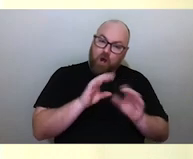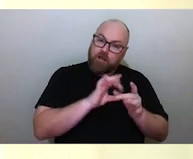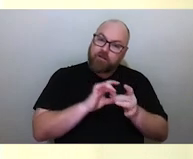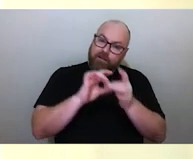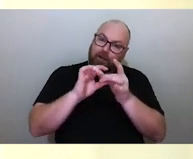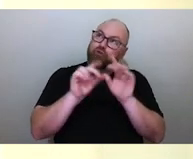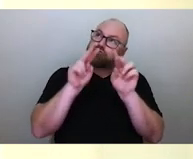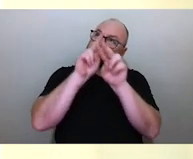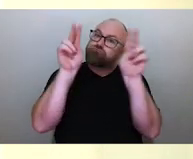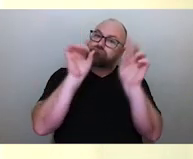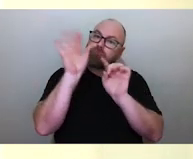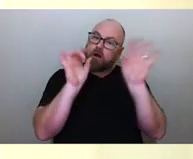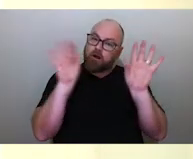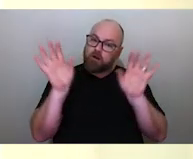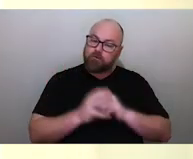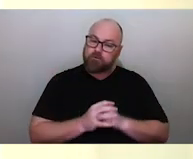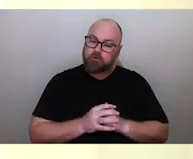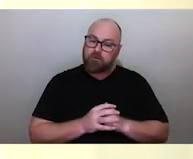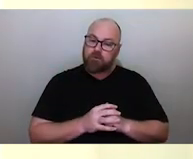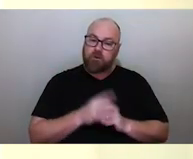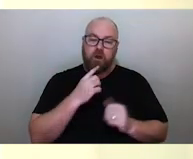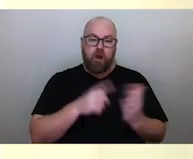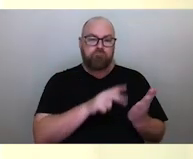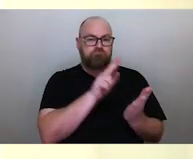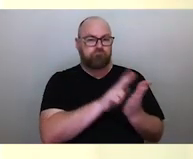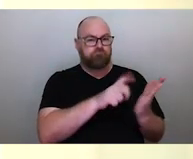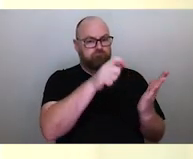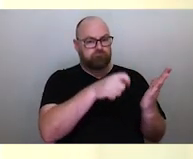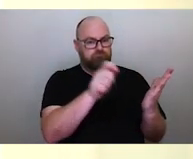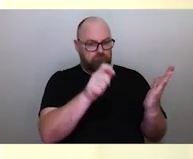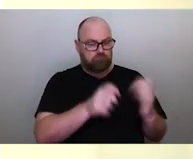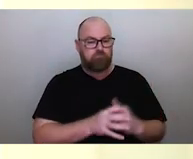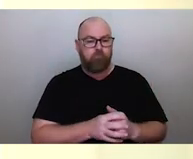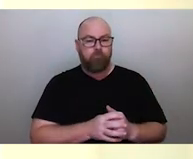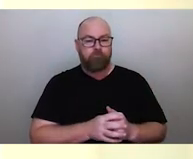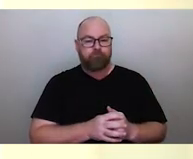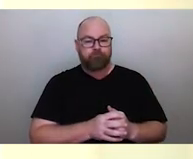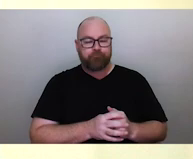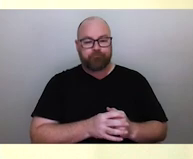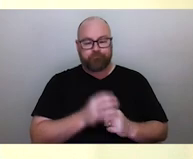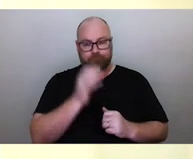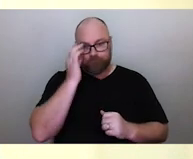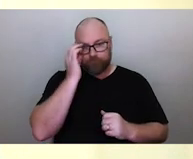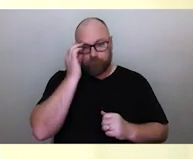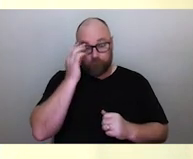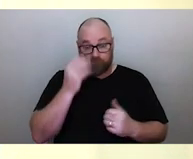They gain that particular expertise in a certain part of the sky, which is very similar to how Western astronomy works,